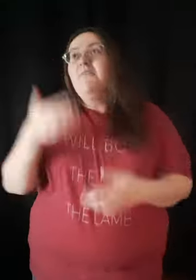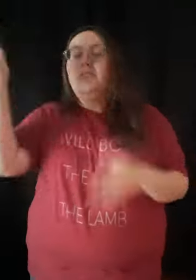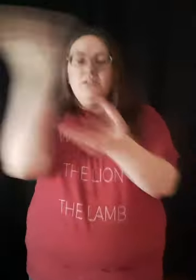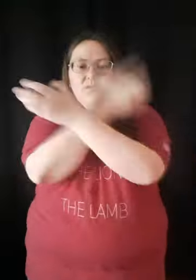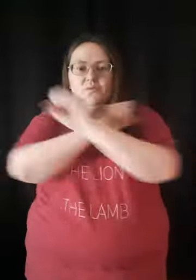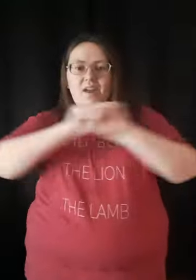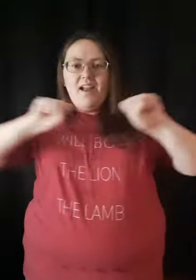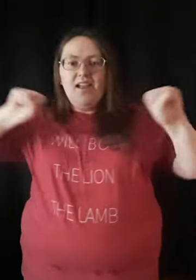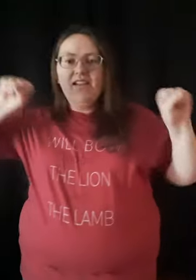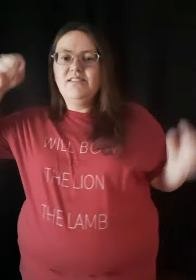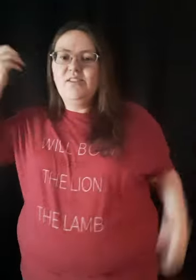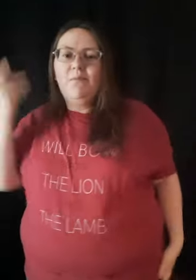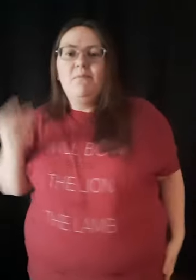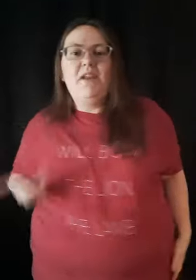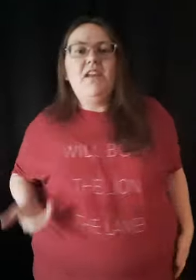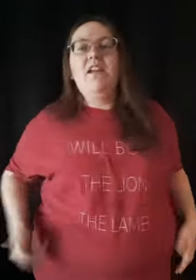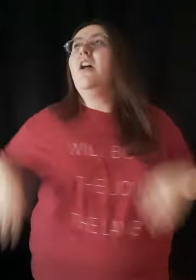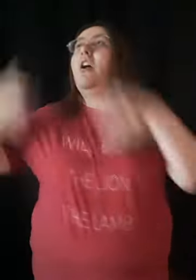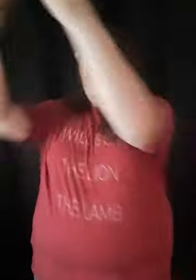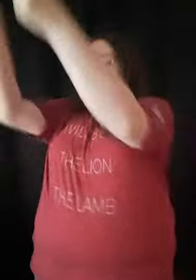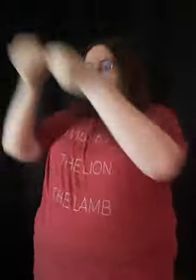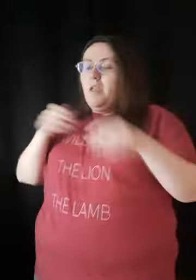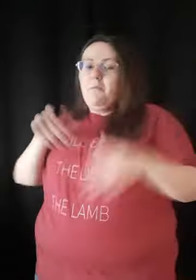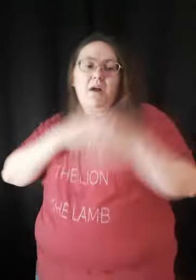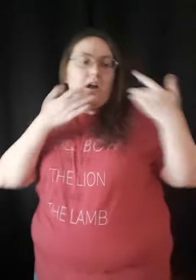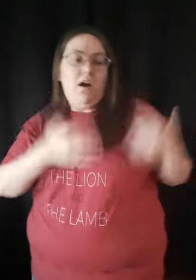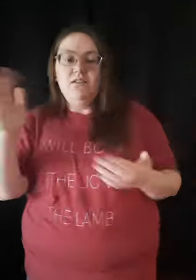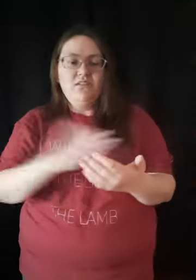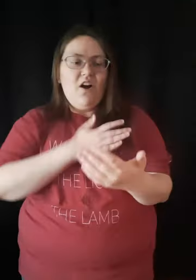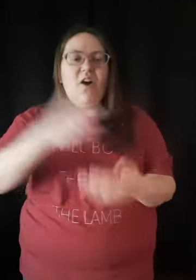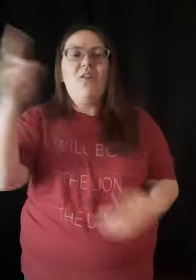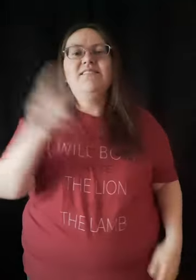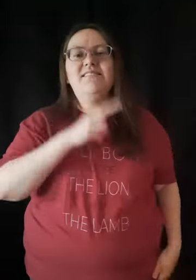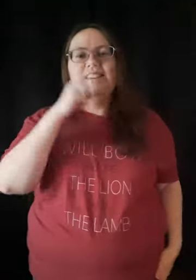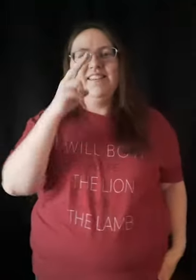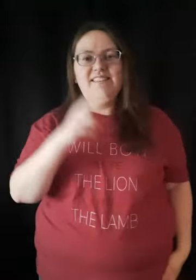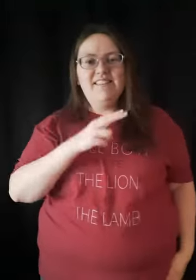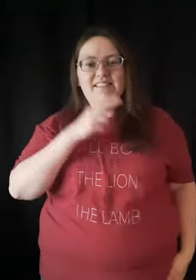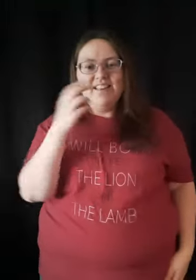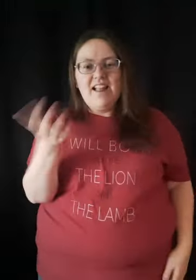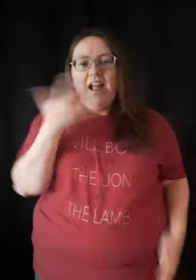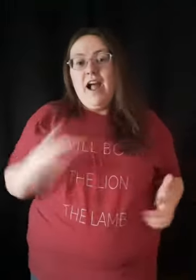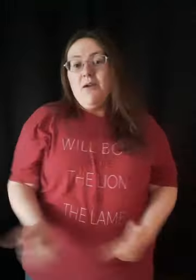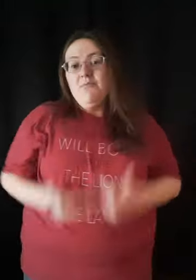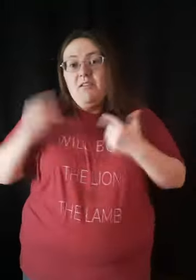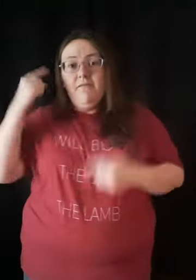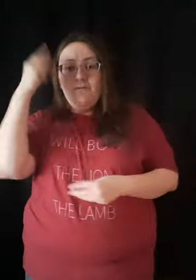Ever since You rescued me You gave my heart a song to sing You gave me a song to sing I'm living